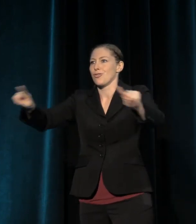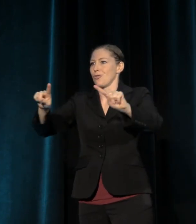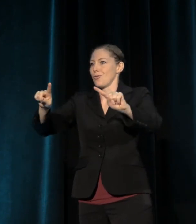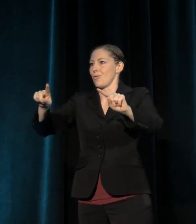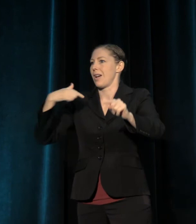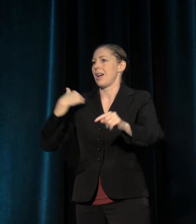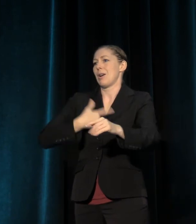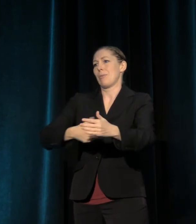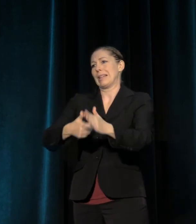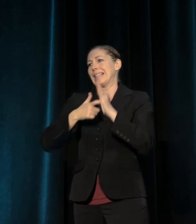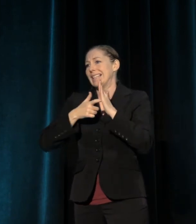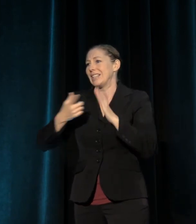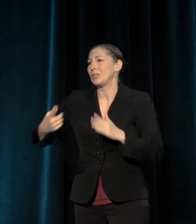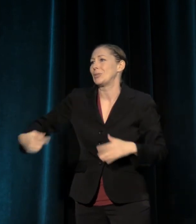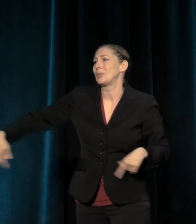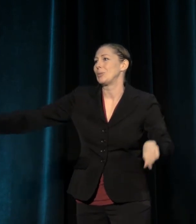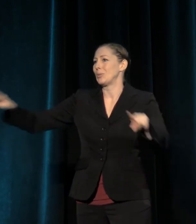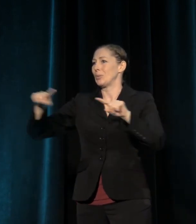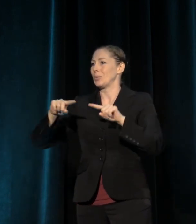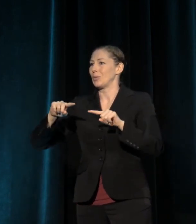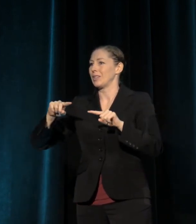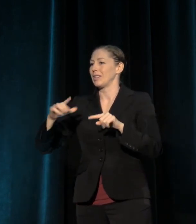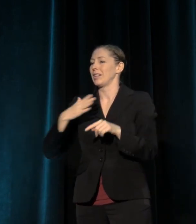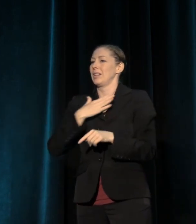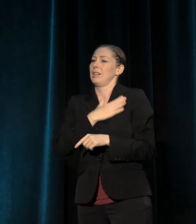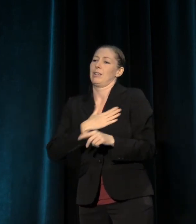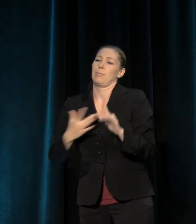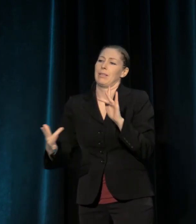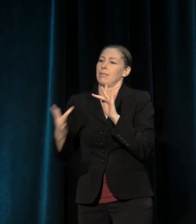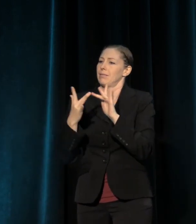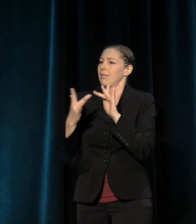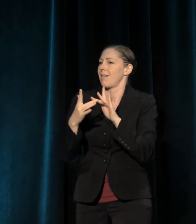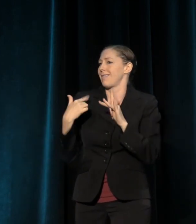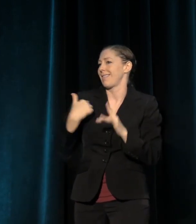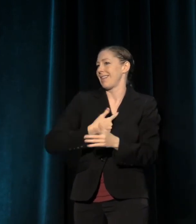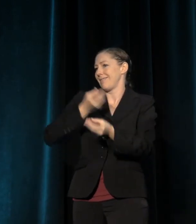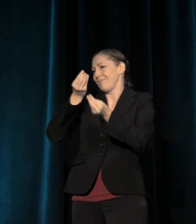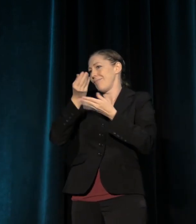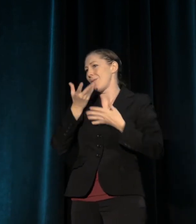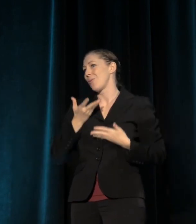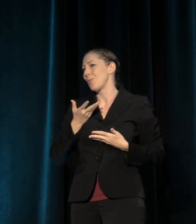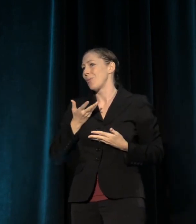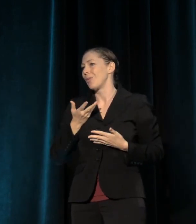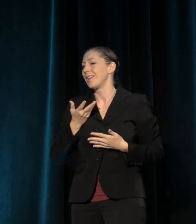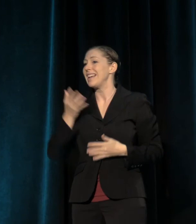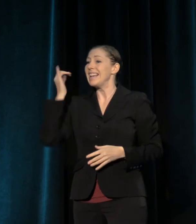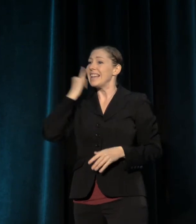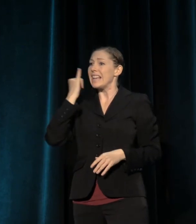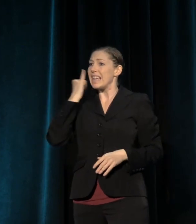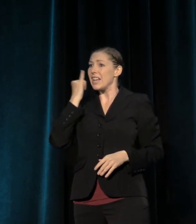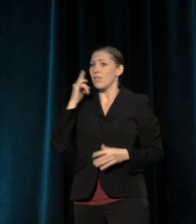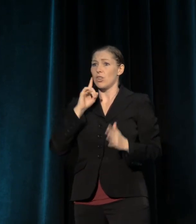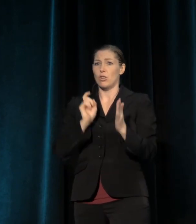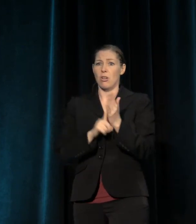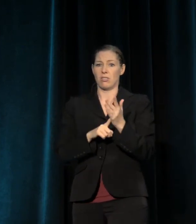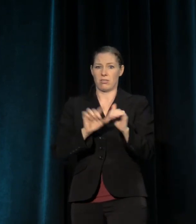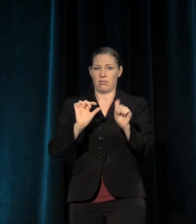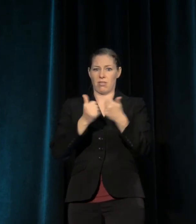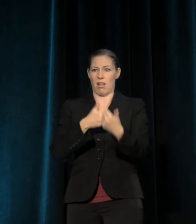We need you to contact us and let us know, to reach out to us when you face critical challenges and needs